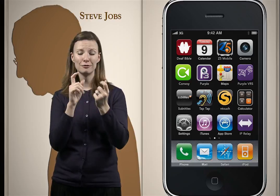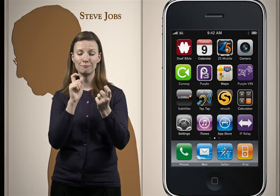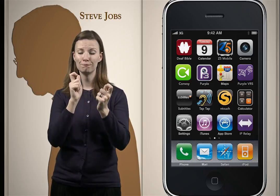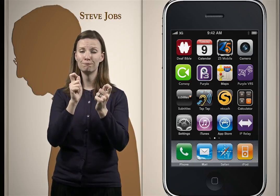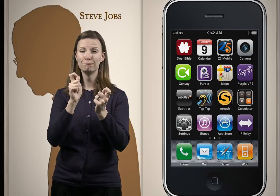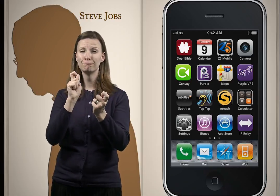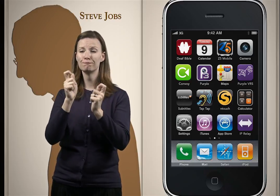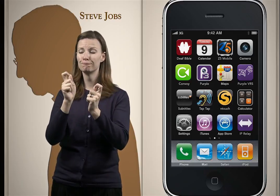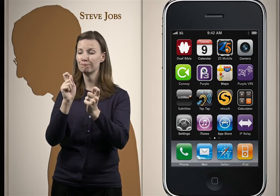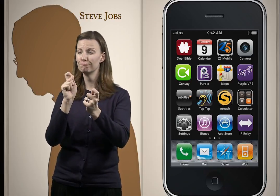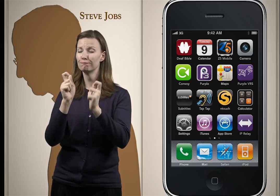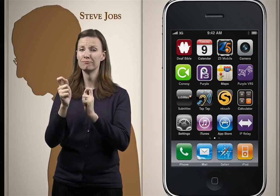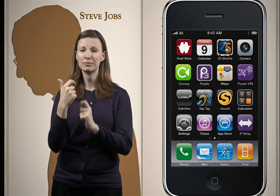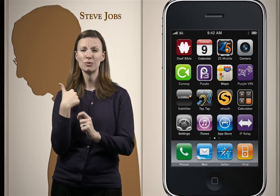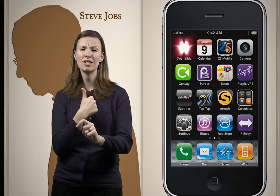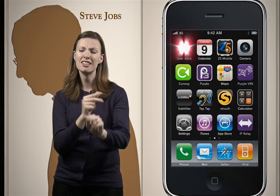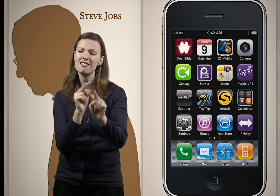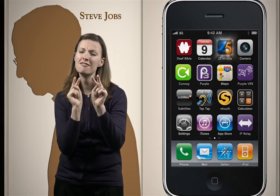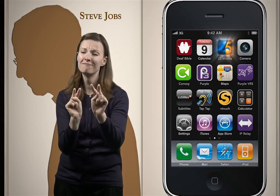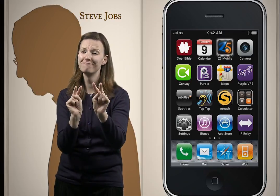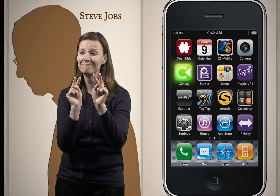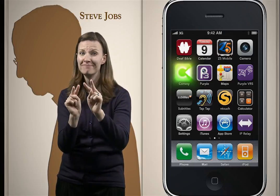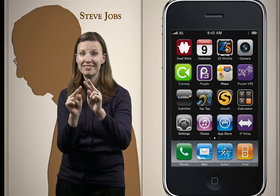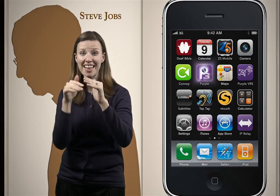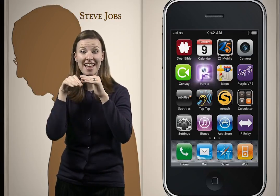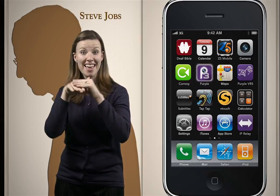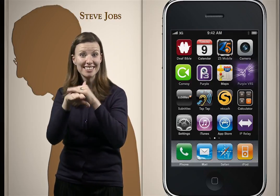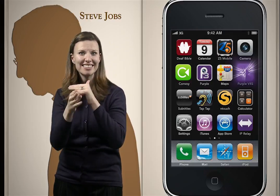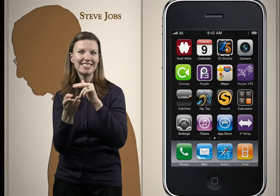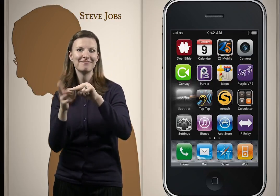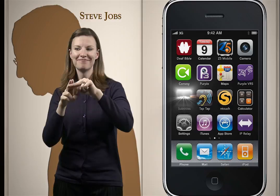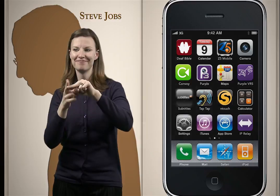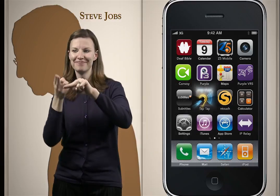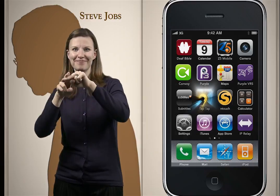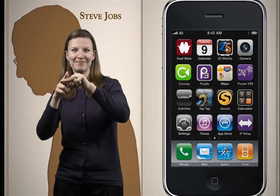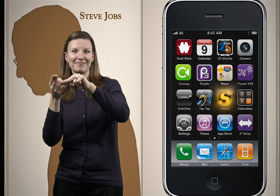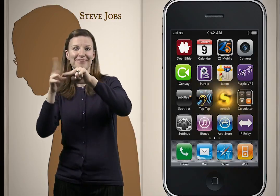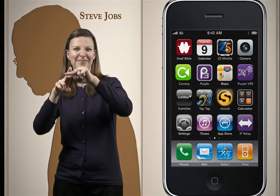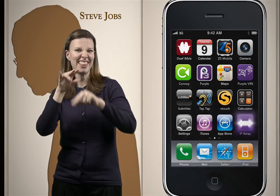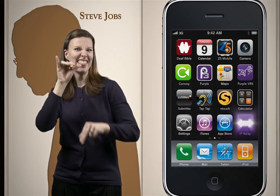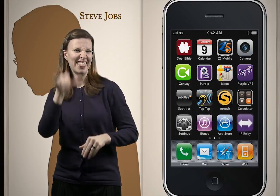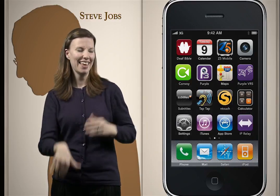We have watched how technology has made nearly everything accessible to mobile devices.